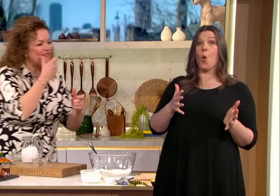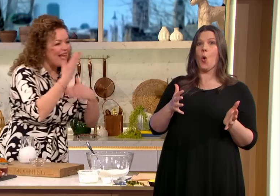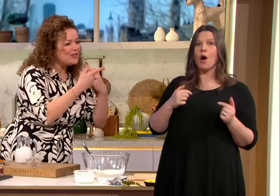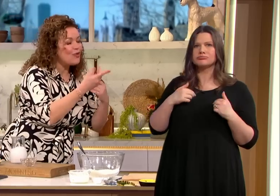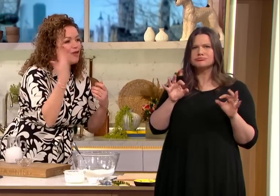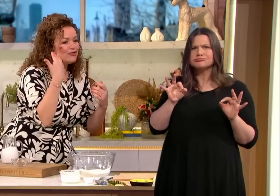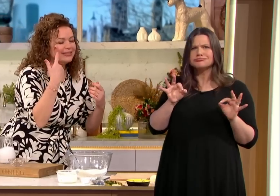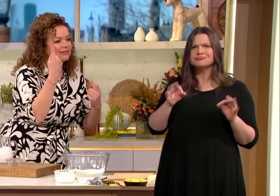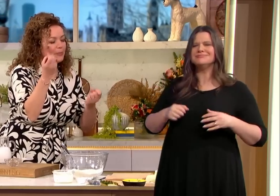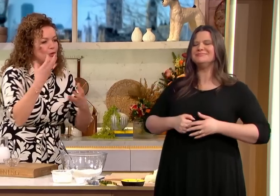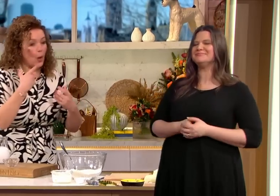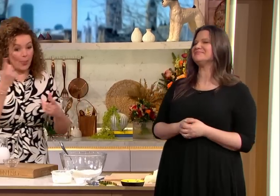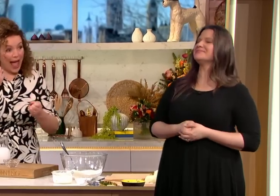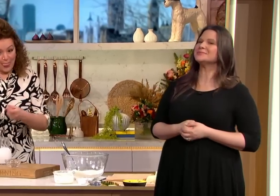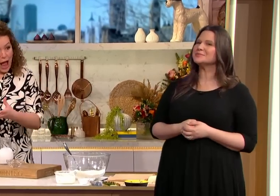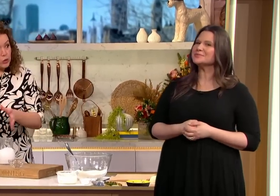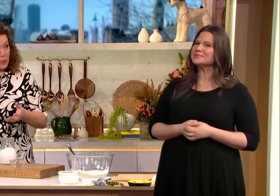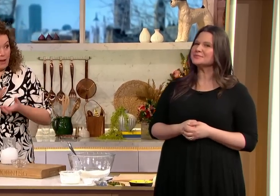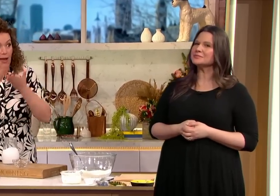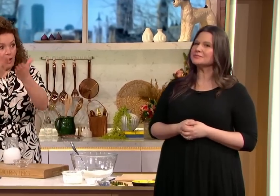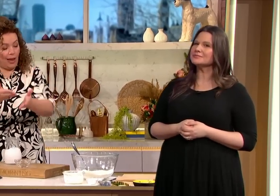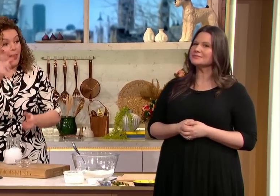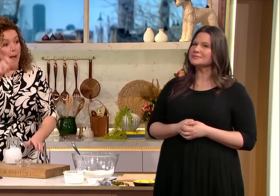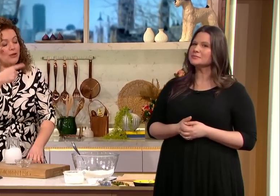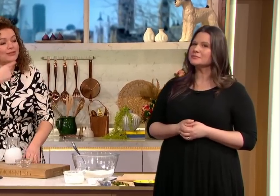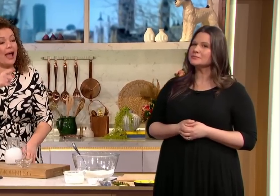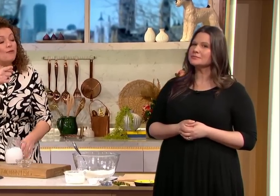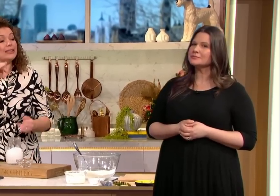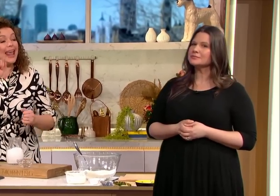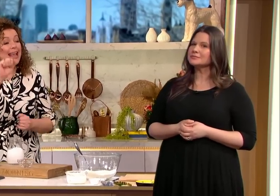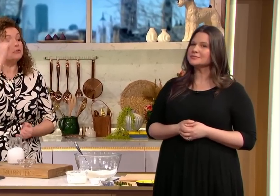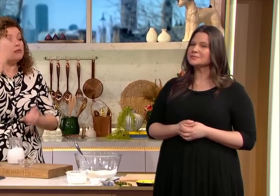good good and in fact recently somebody saw when they had this soup the person said that